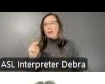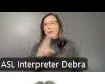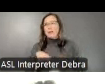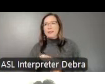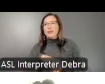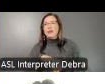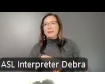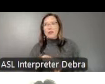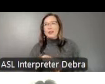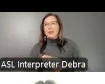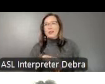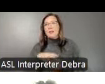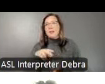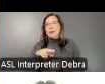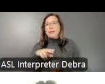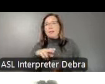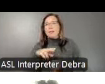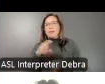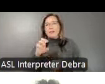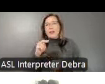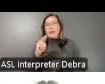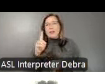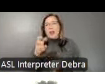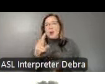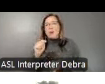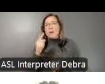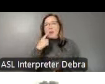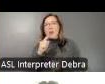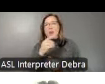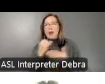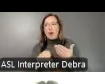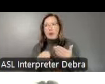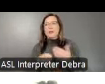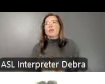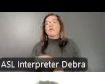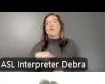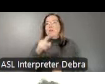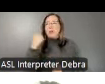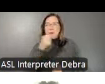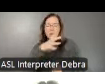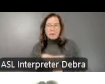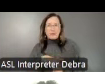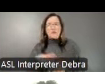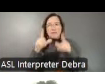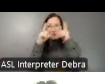dark curly hair, rectangular large glasses. I'm wearing black clothing and a necklace of pearls.